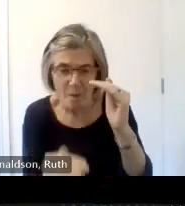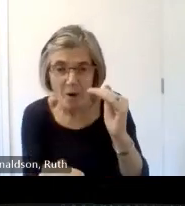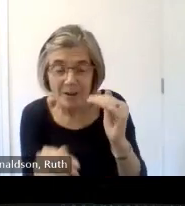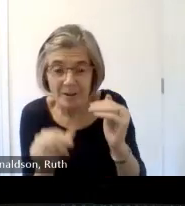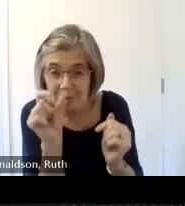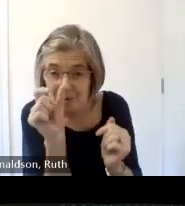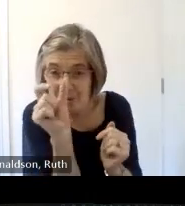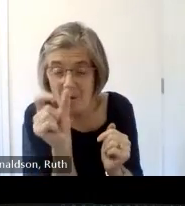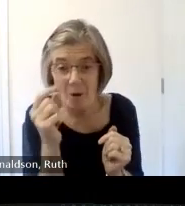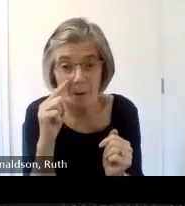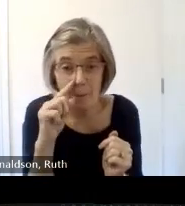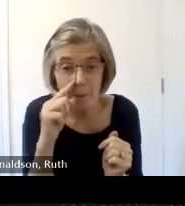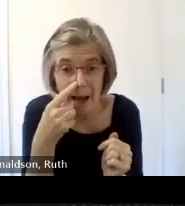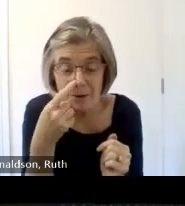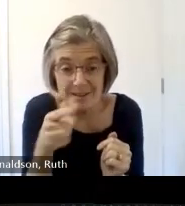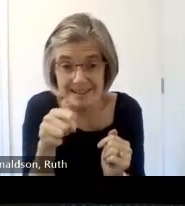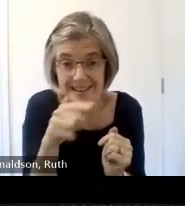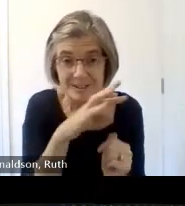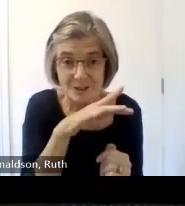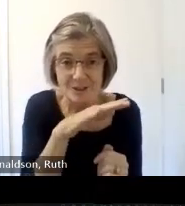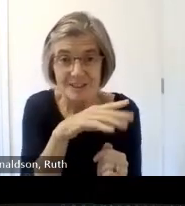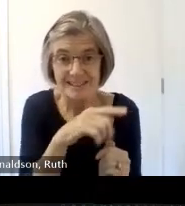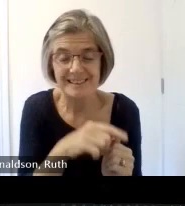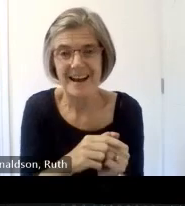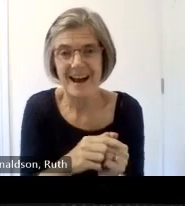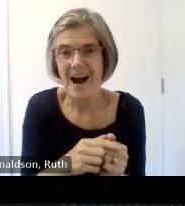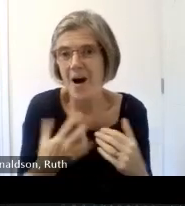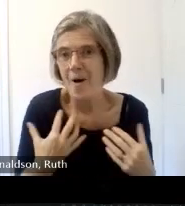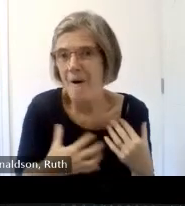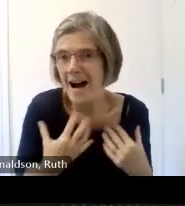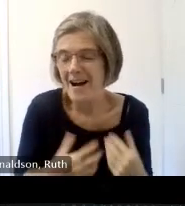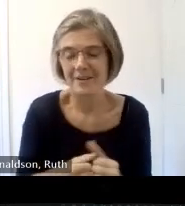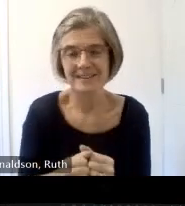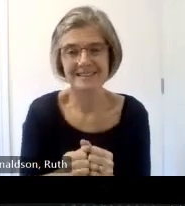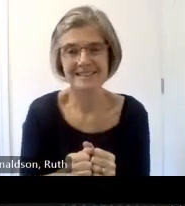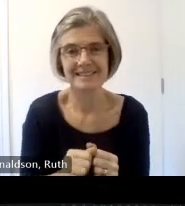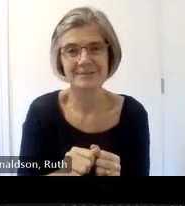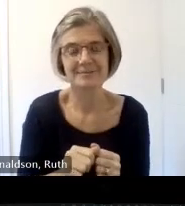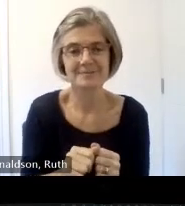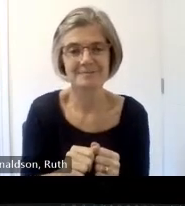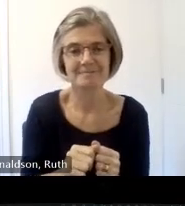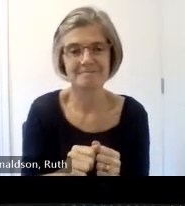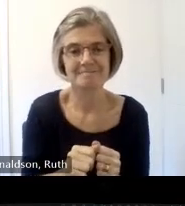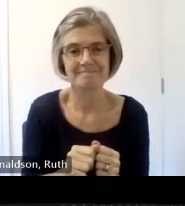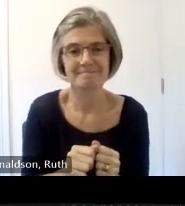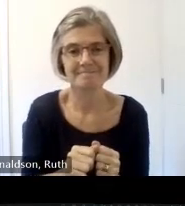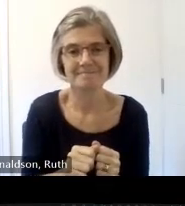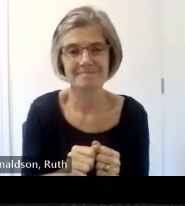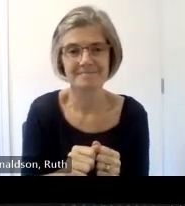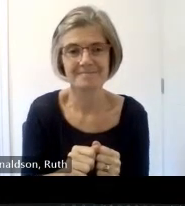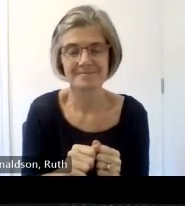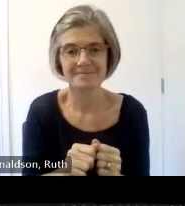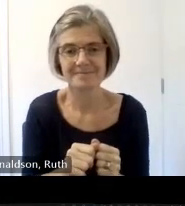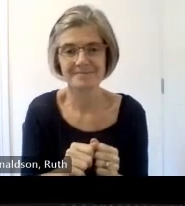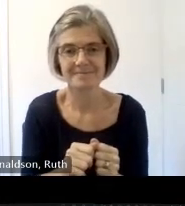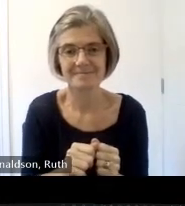and I was also in a church at Christmas next slide please and uh I thought of another one